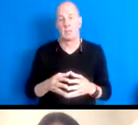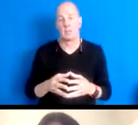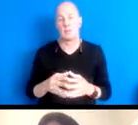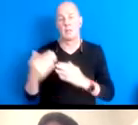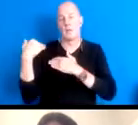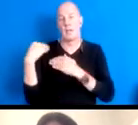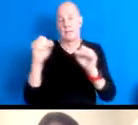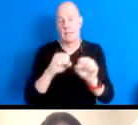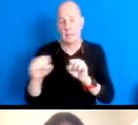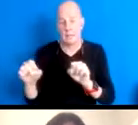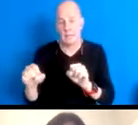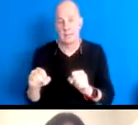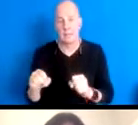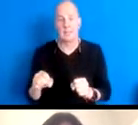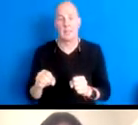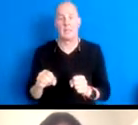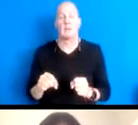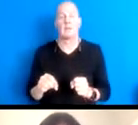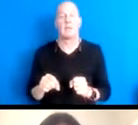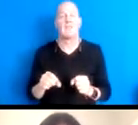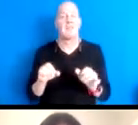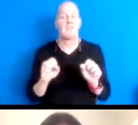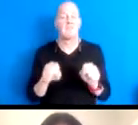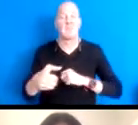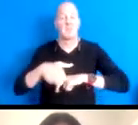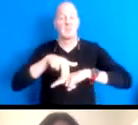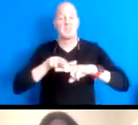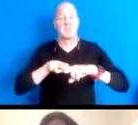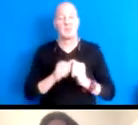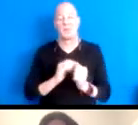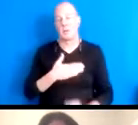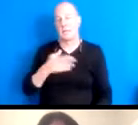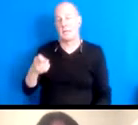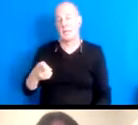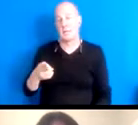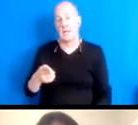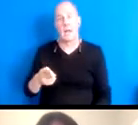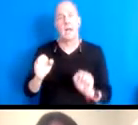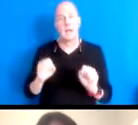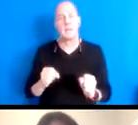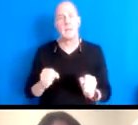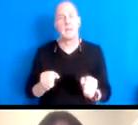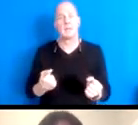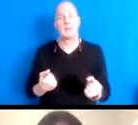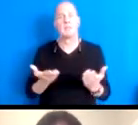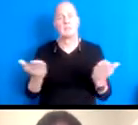Okay, Pacitti to sit with our histories and capacity to be present with others. 16:24:02 Next slide.